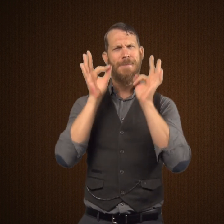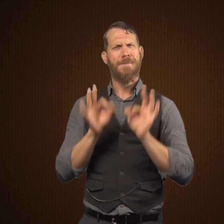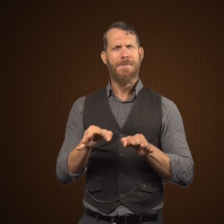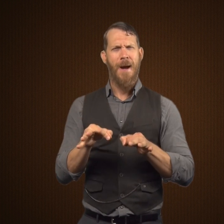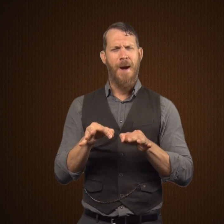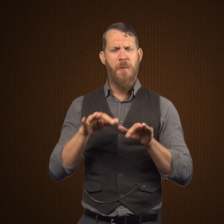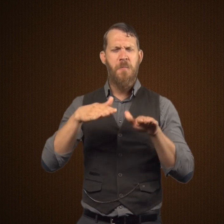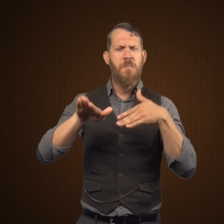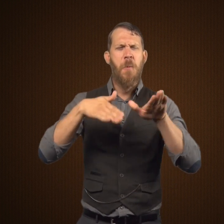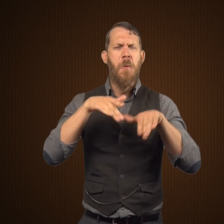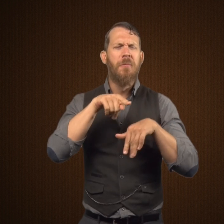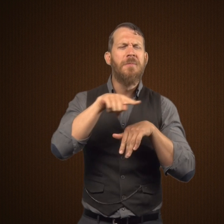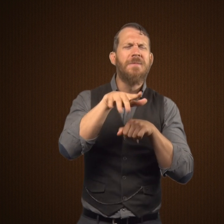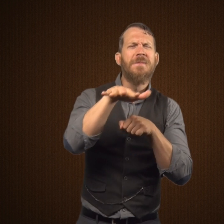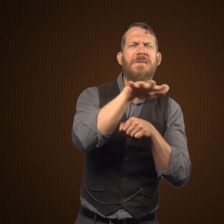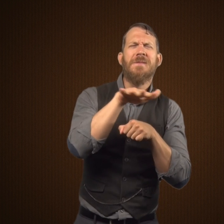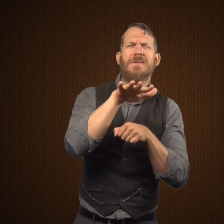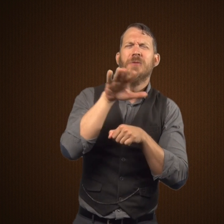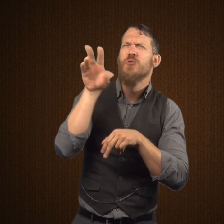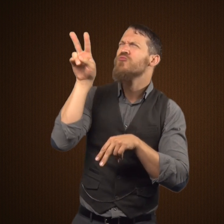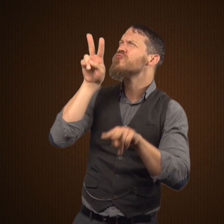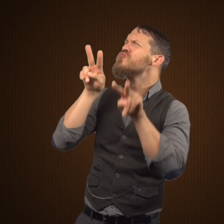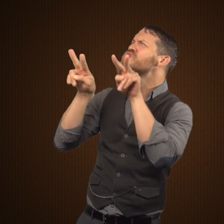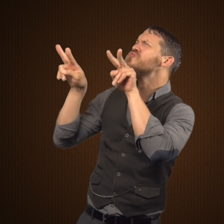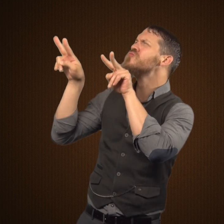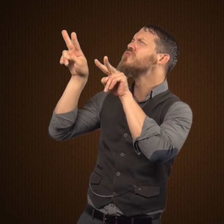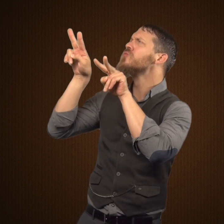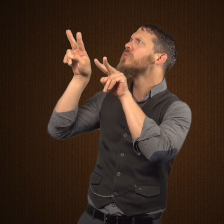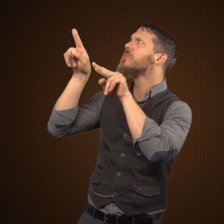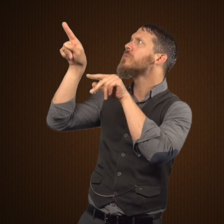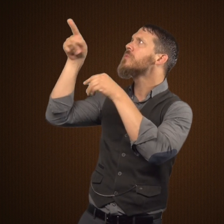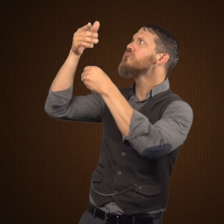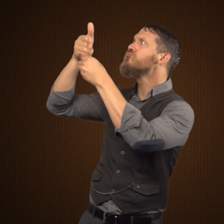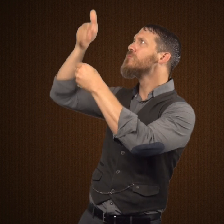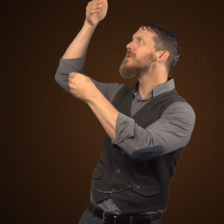And they decide to keep walking and as they do they look up and they notice